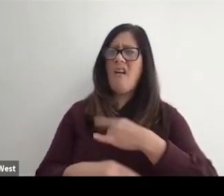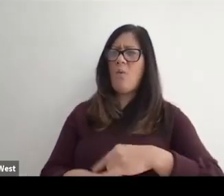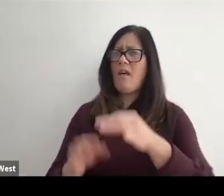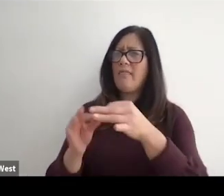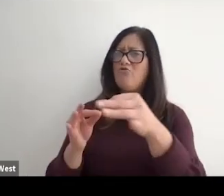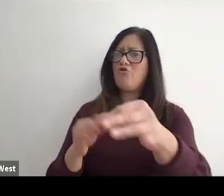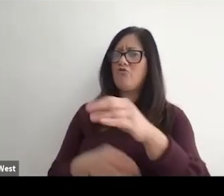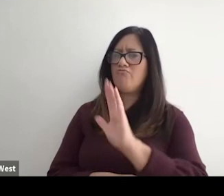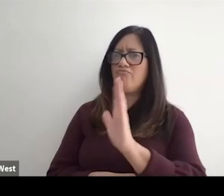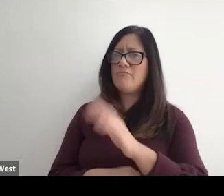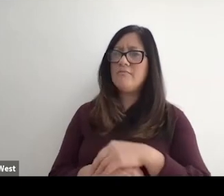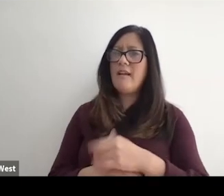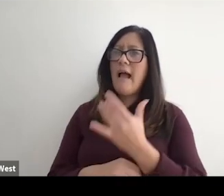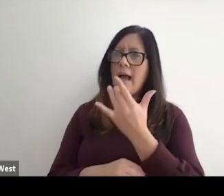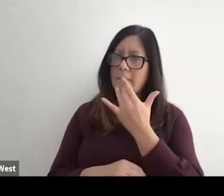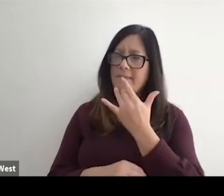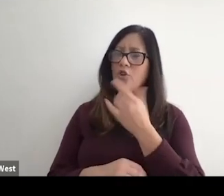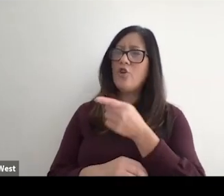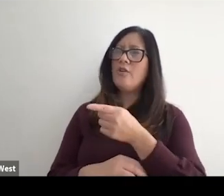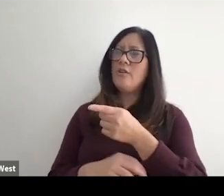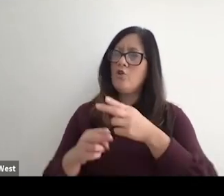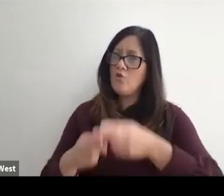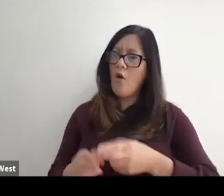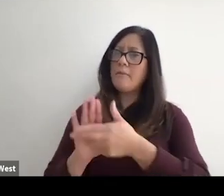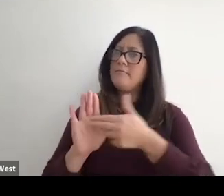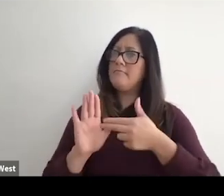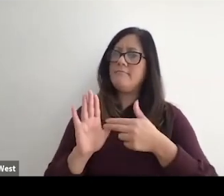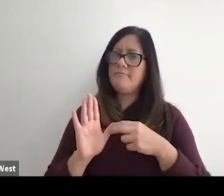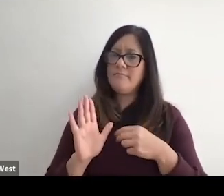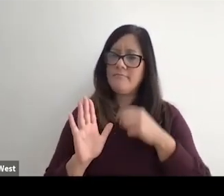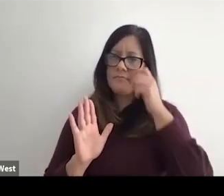I don't like that term because I would prefer that you refer to me as